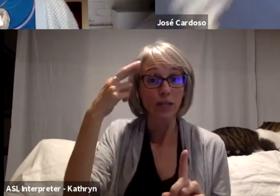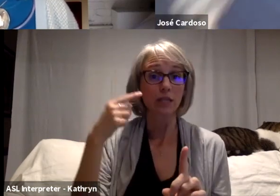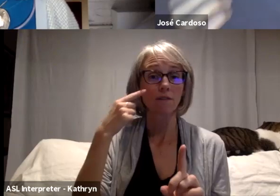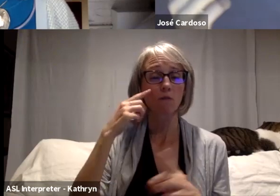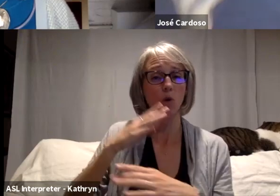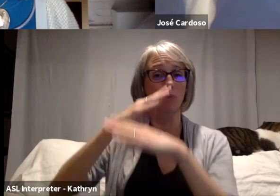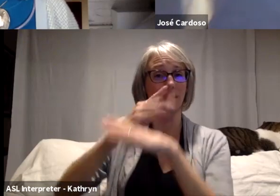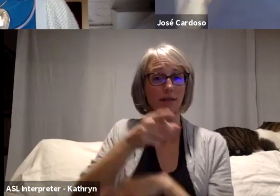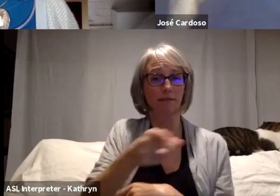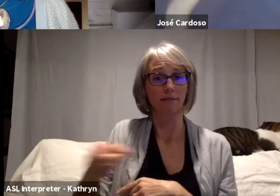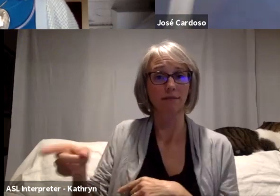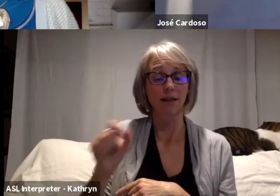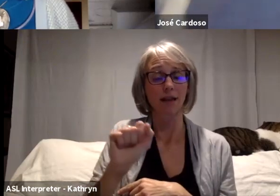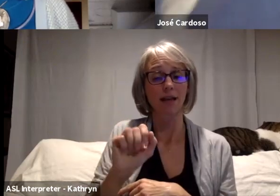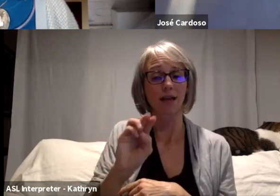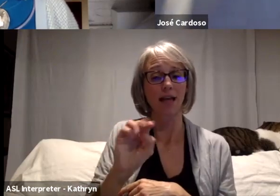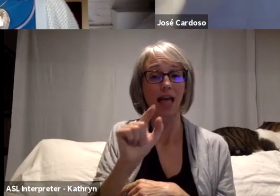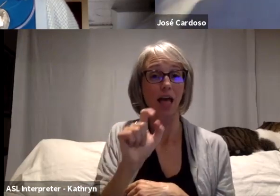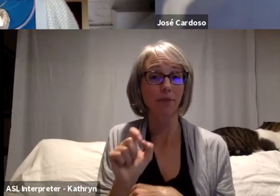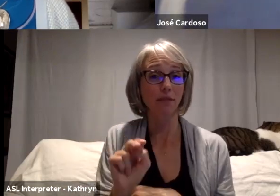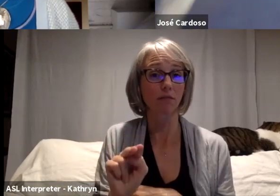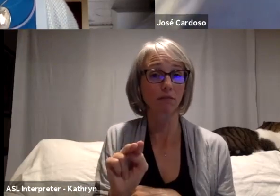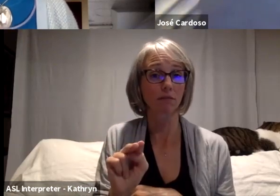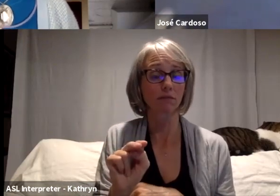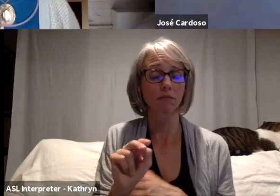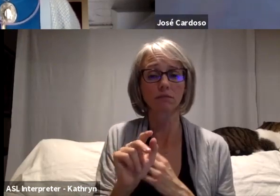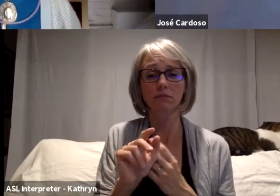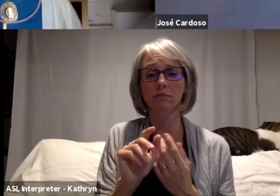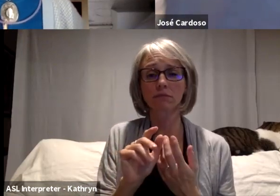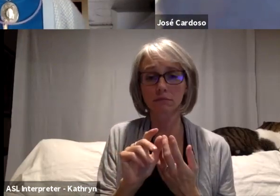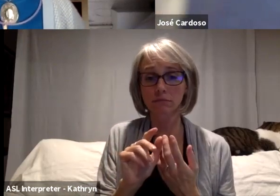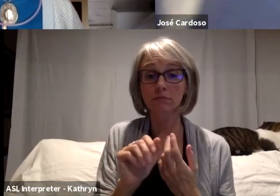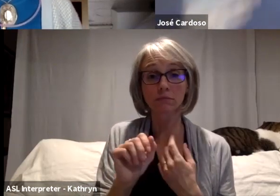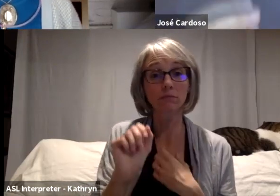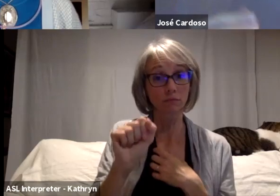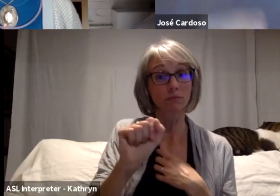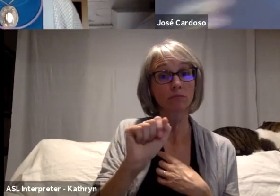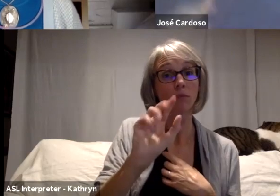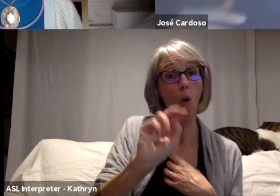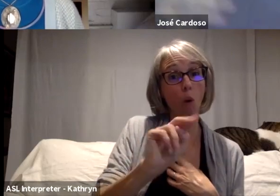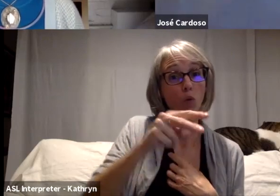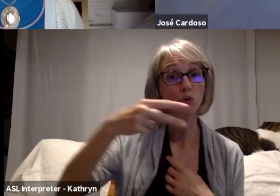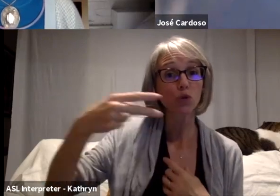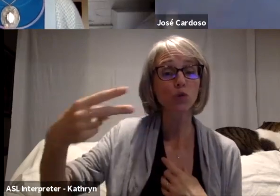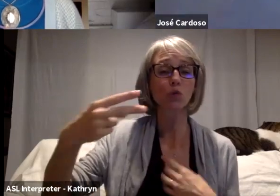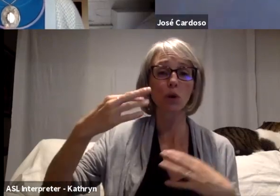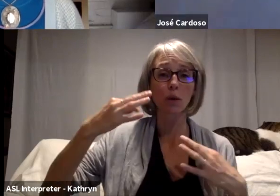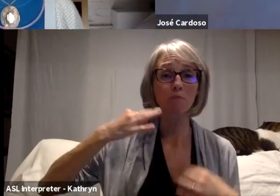is something that we must also take in consideration. Iwianch land, is an untouched land.